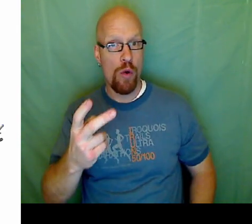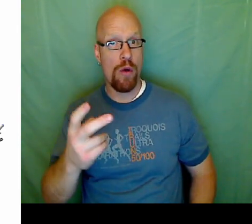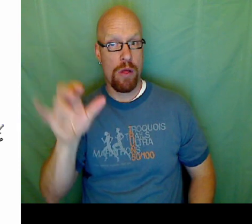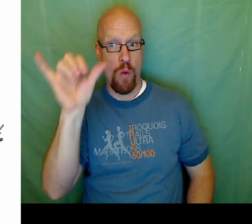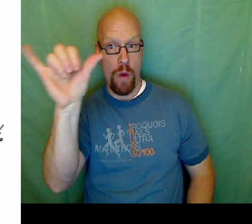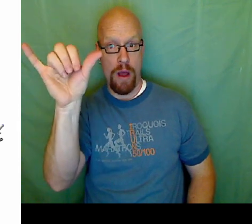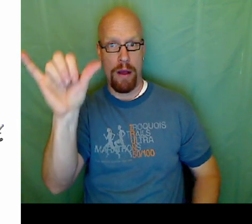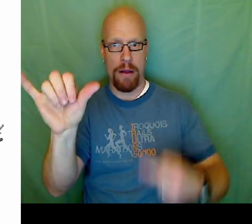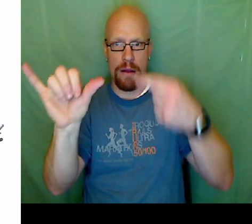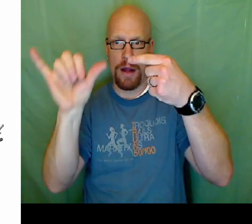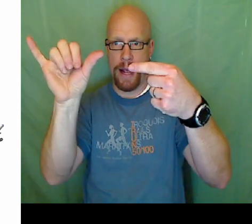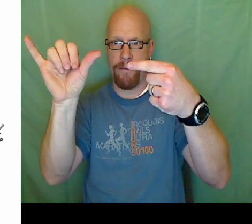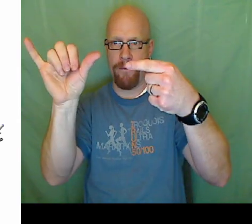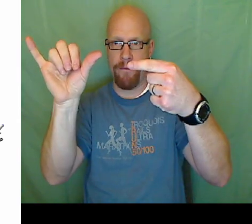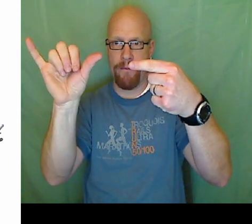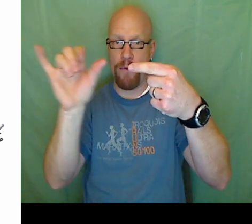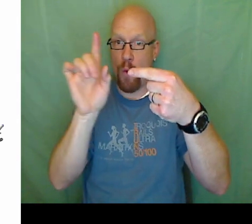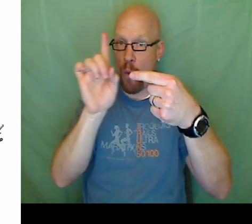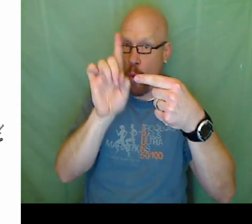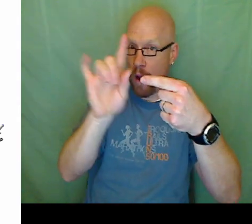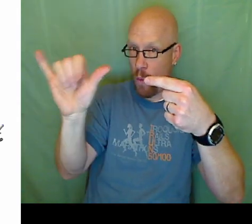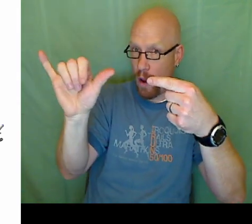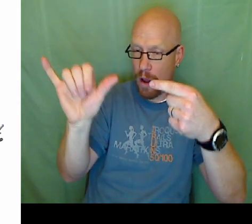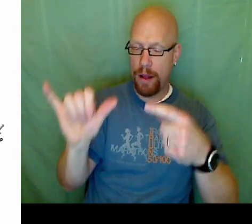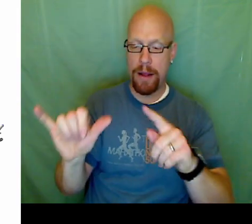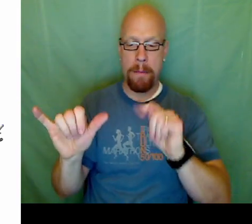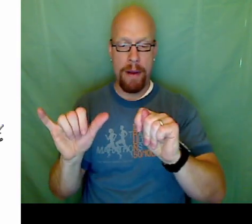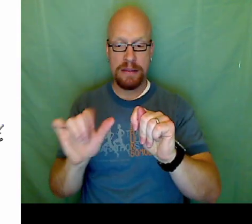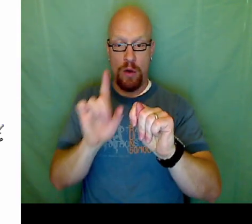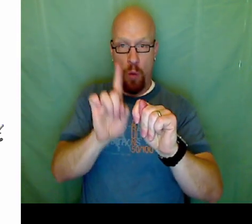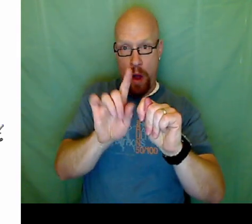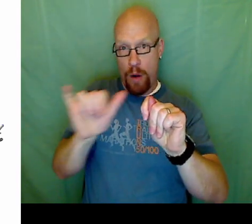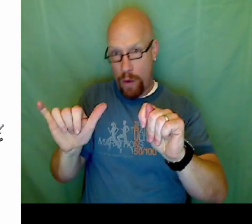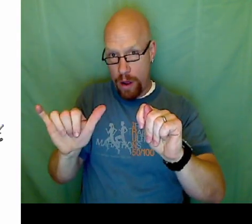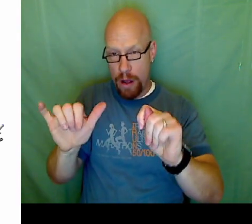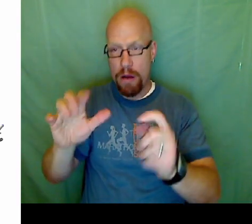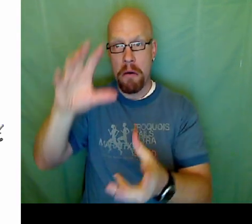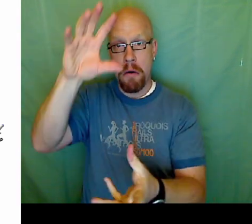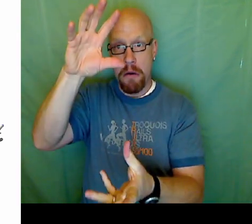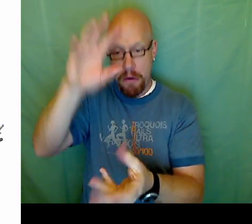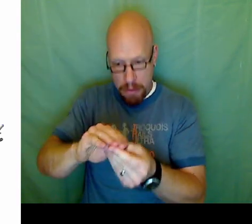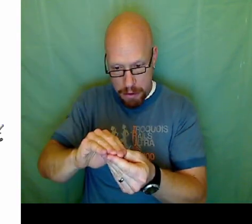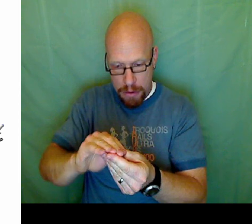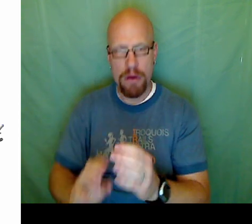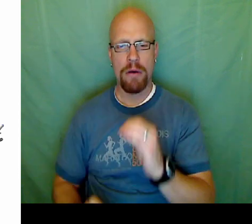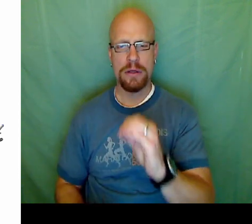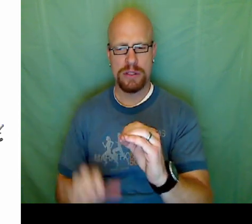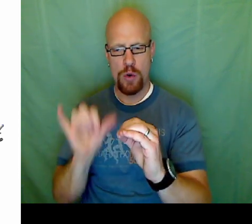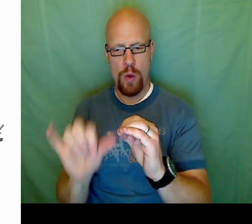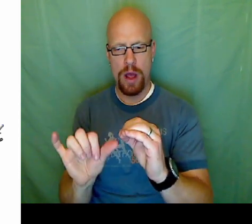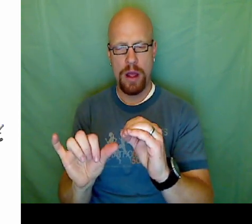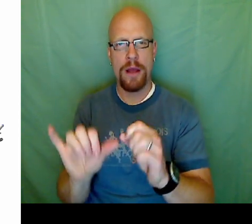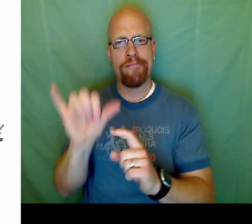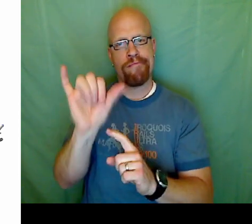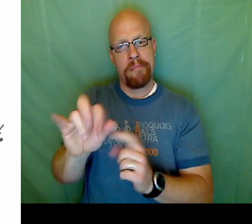Okay, and which one is ready? If I have 2 X plus 3 Y it's 5 X. 3 X equals 5 X, that's not going to help me.